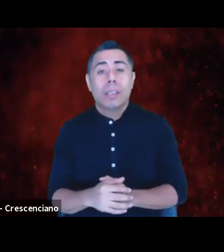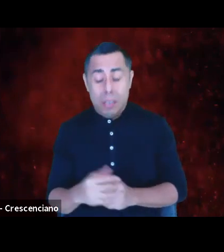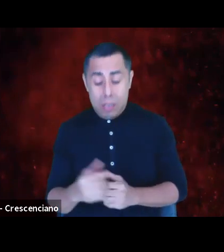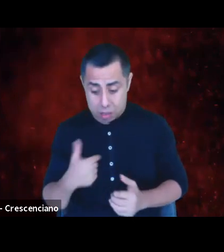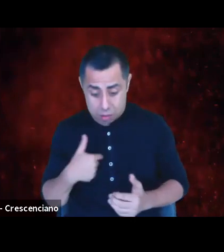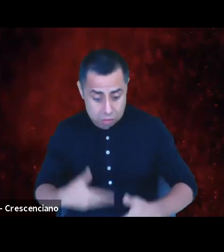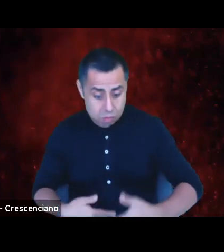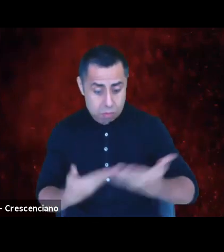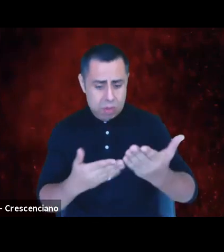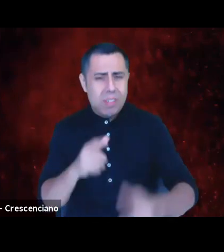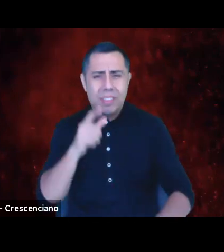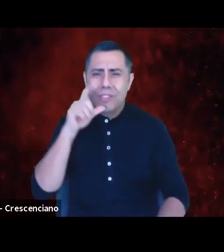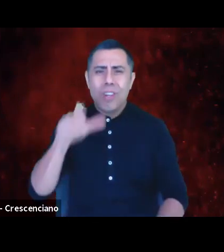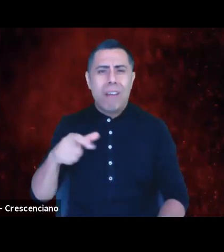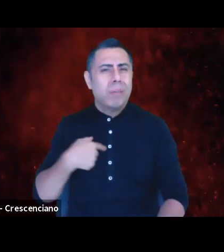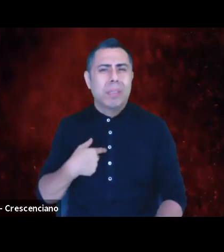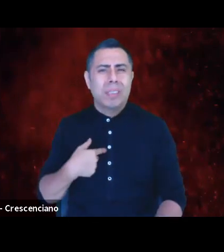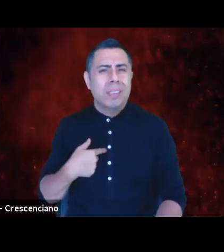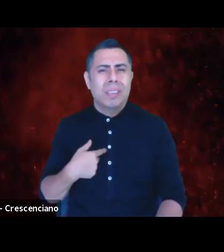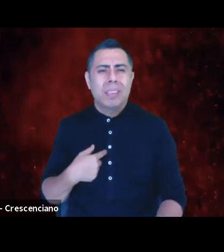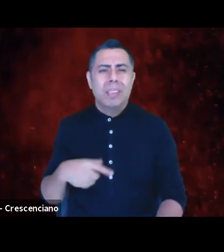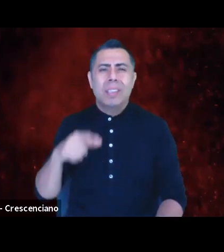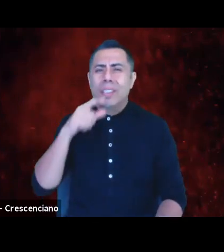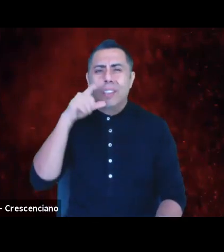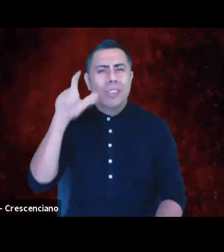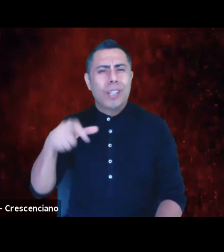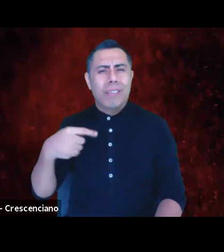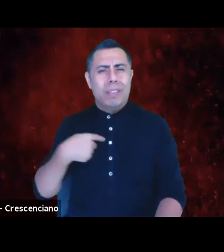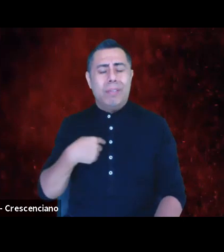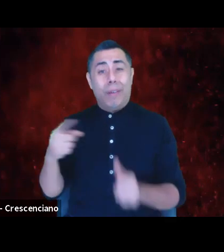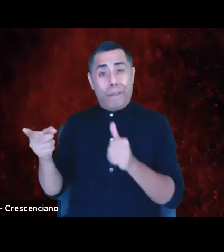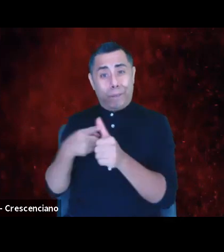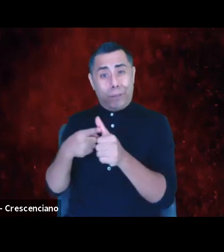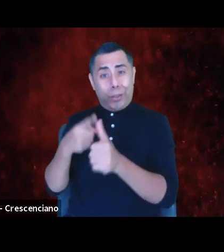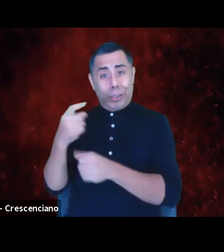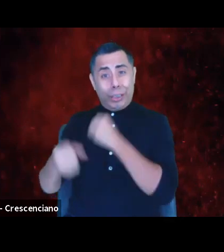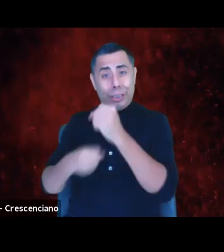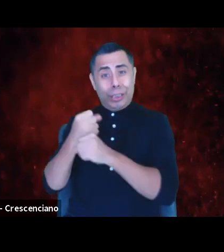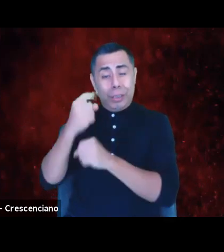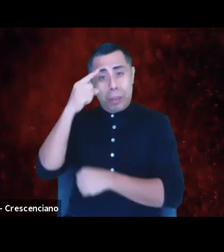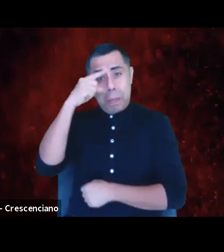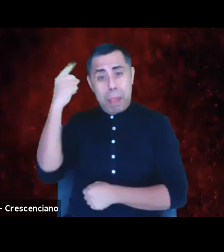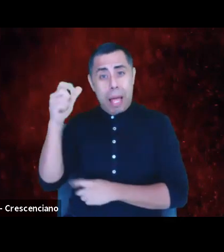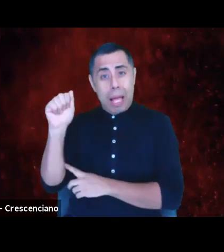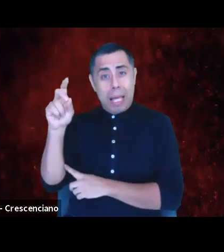It shouldn't be up to a first-year black AD to stand up and say, "Enough is enough."